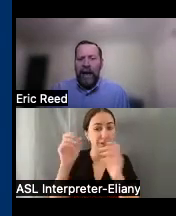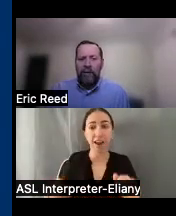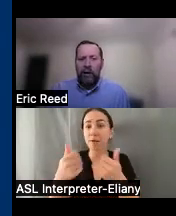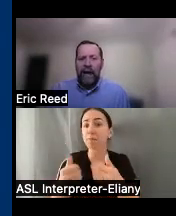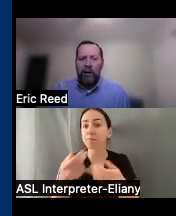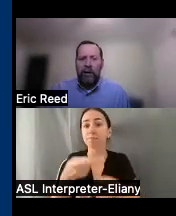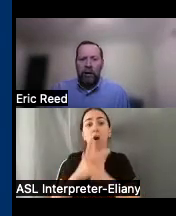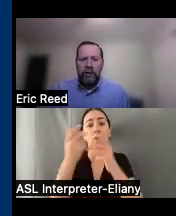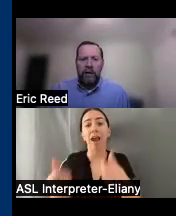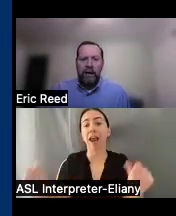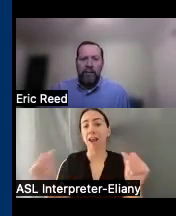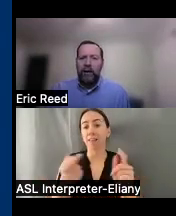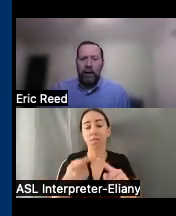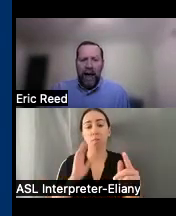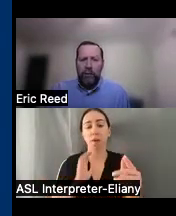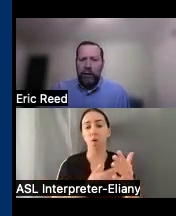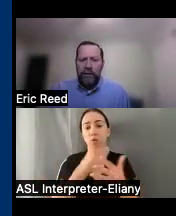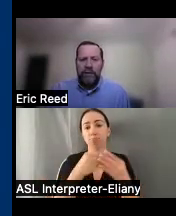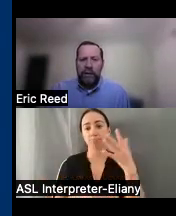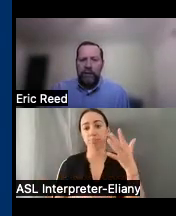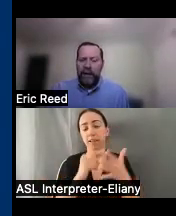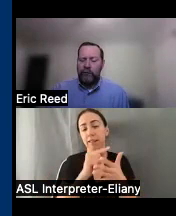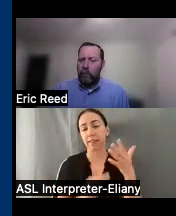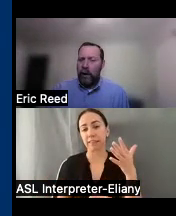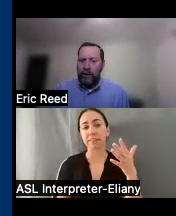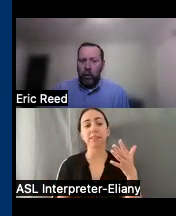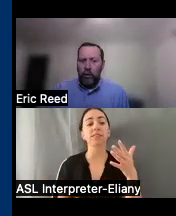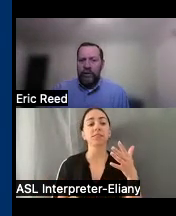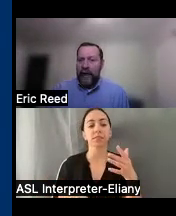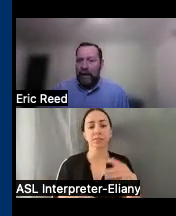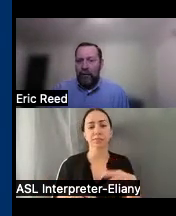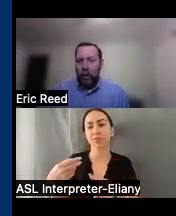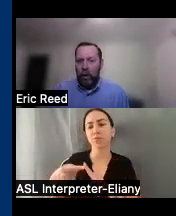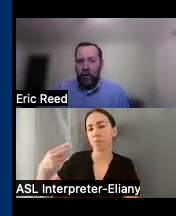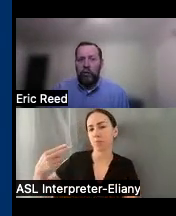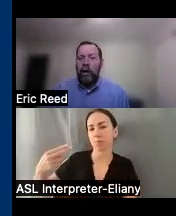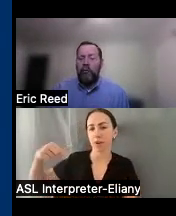have in our catalogs um in our libraries that's from our headquarters and through all of our 12